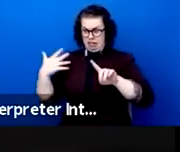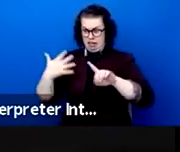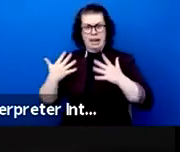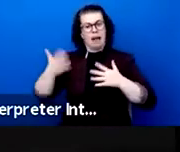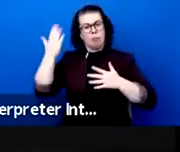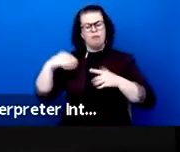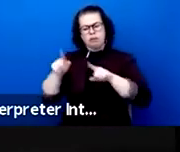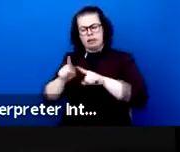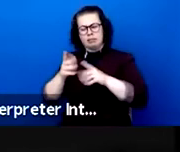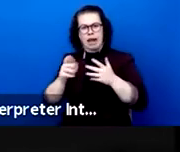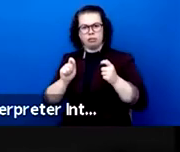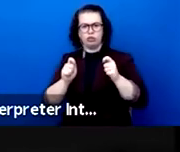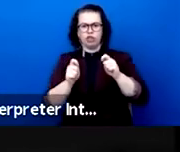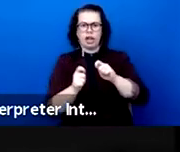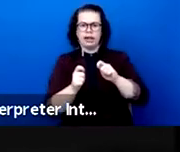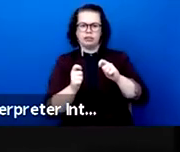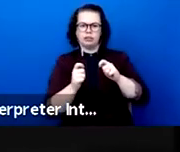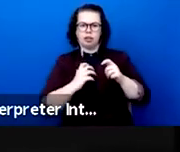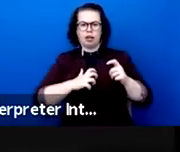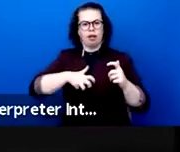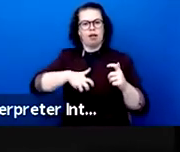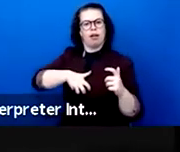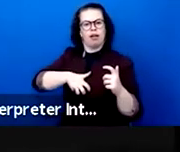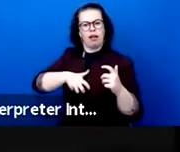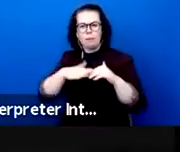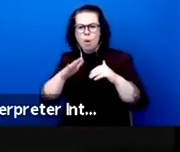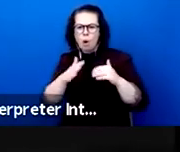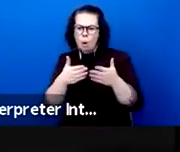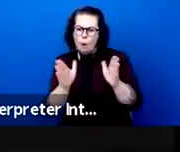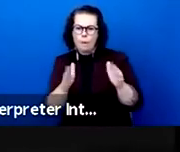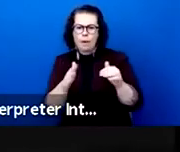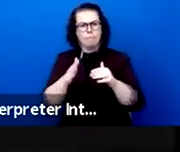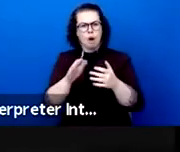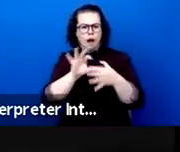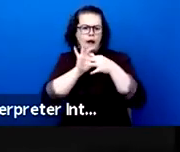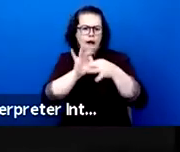children and young people, participatory theatre, drama theatre, dance theatre, music theatre,